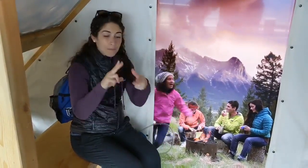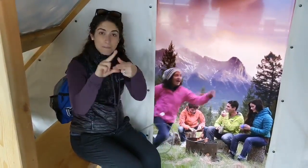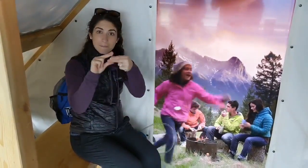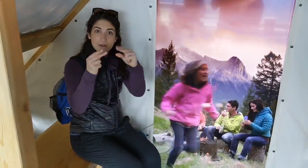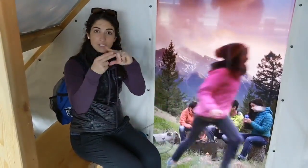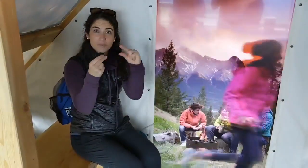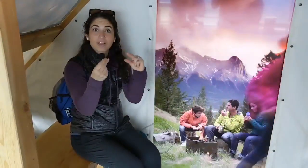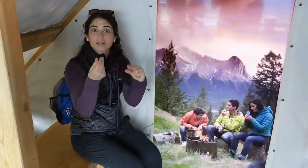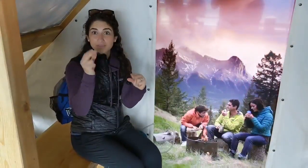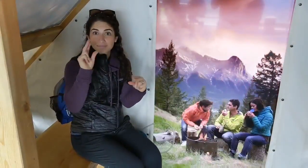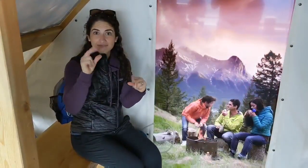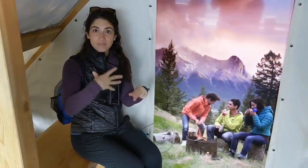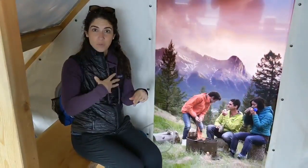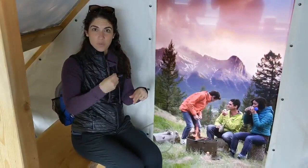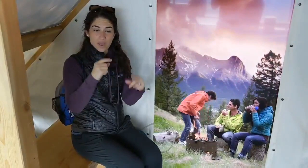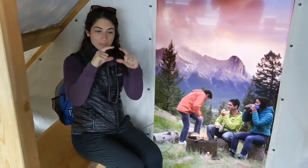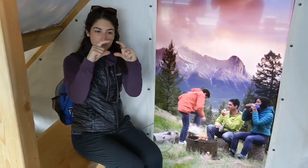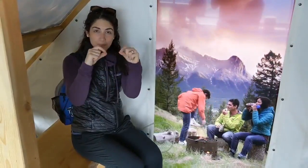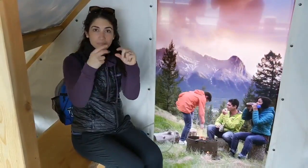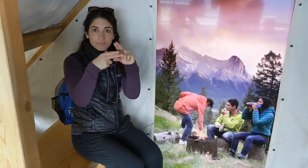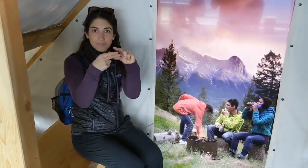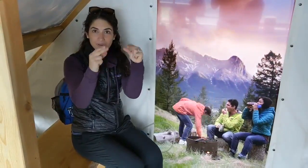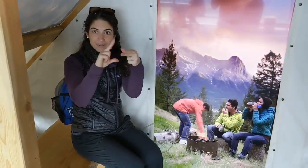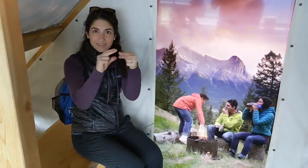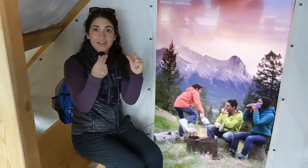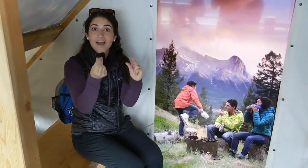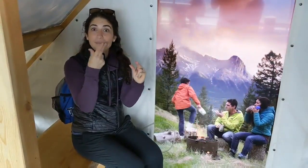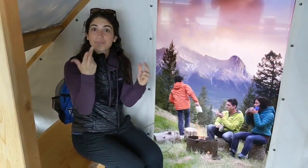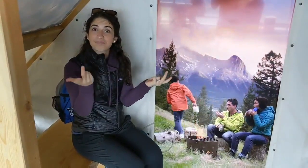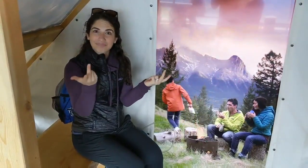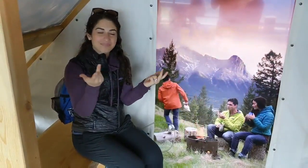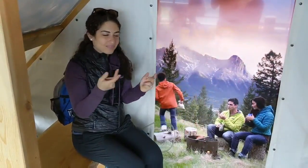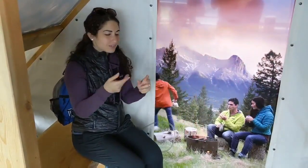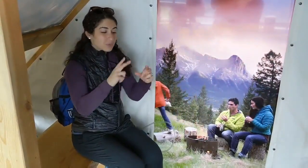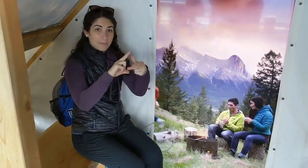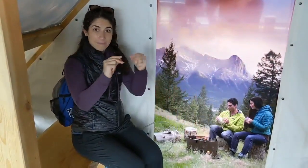marshmallows, the little white --marshmallows to eat.